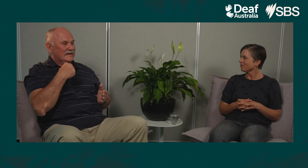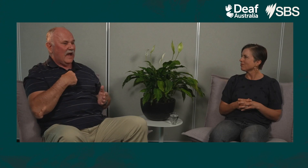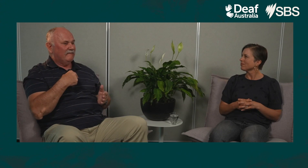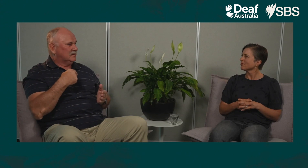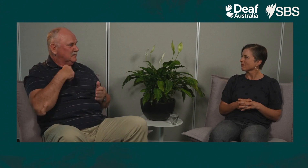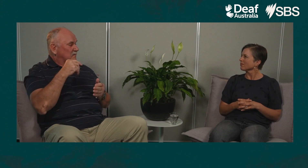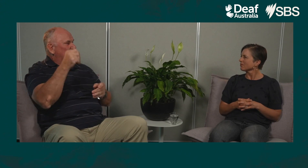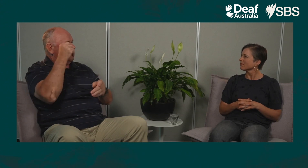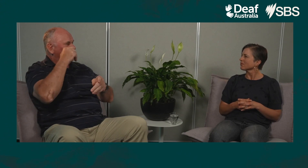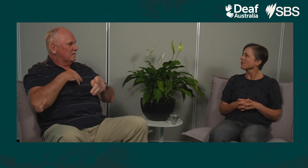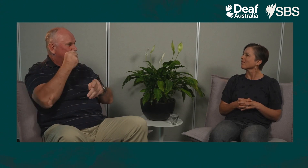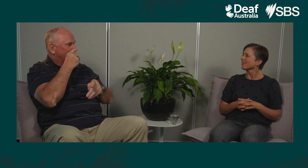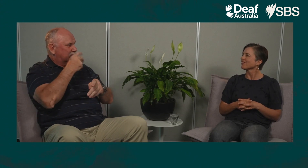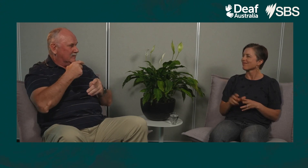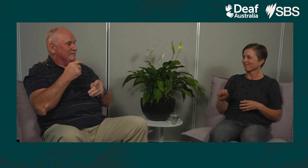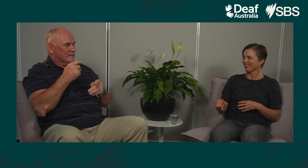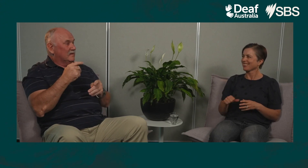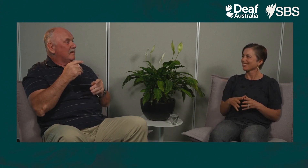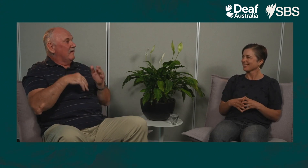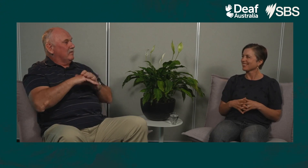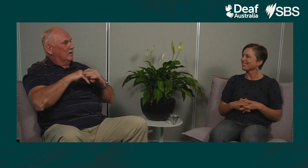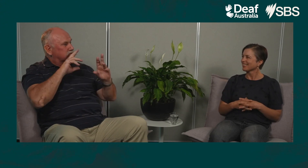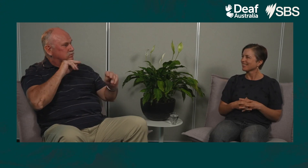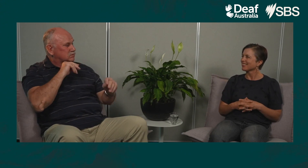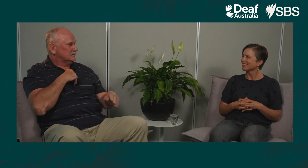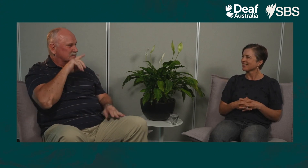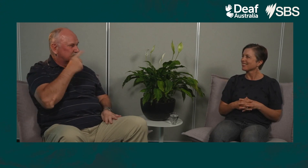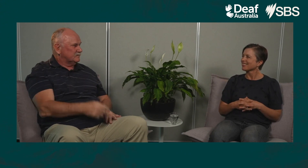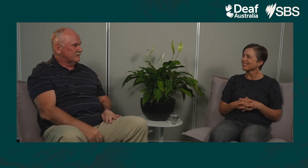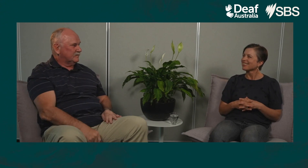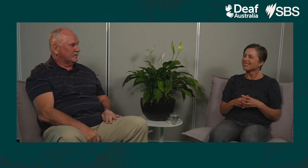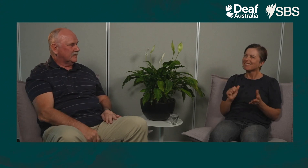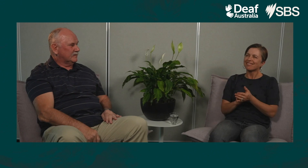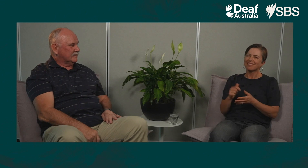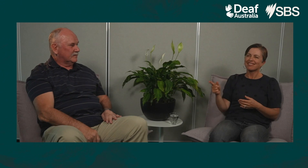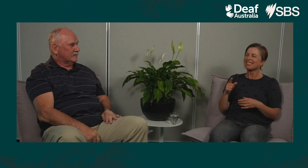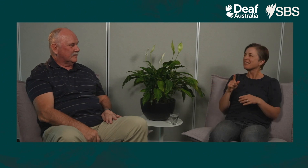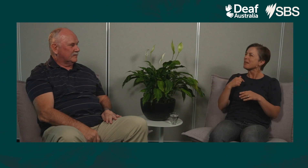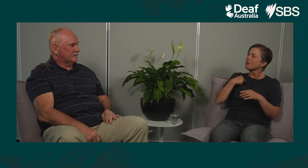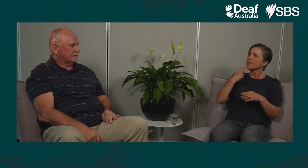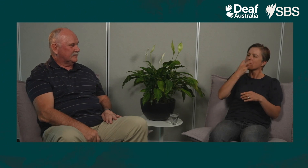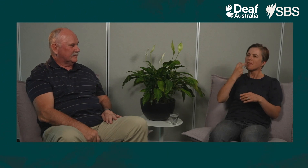and I saw them say David, but yeah I am not fluent in speech. That’s right yep.